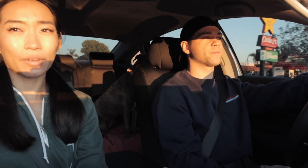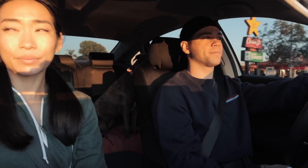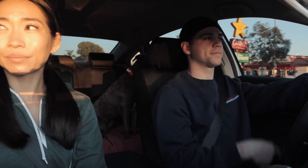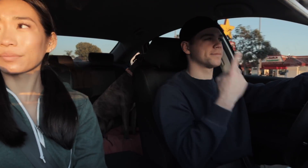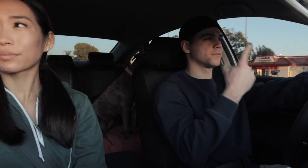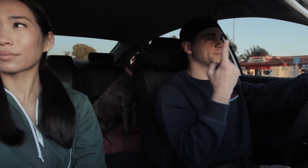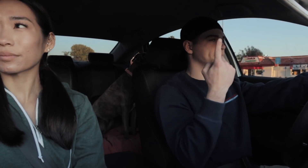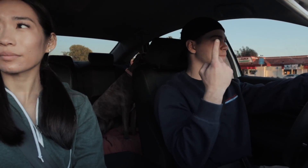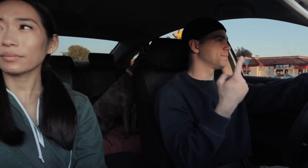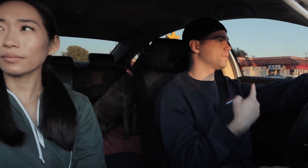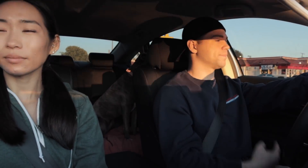R: right